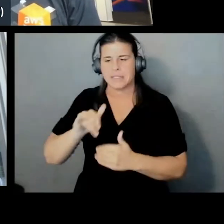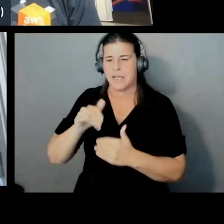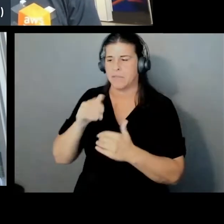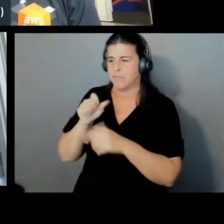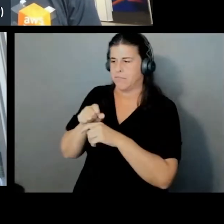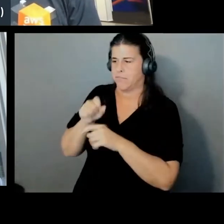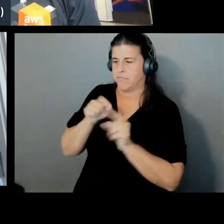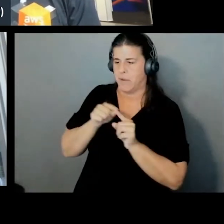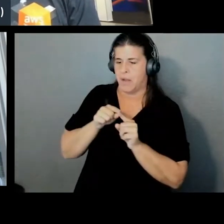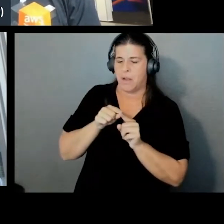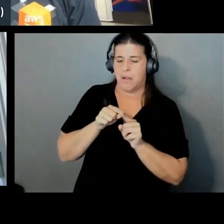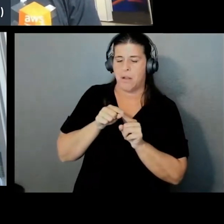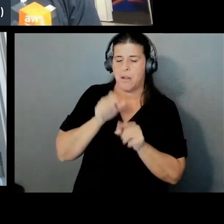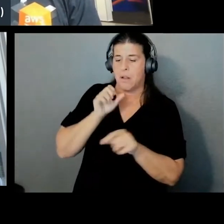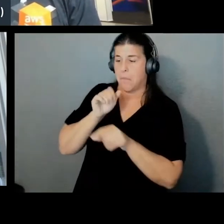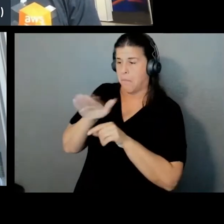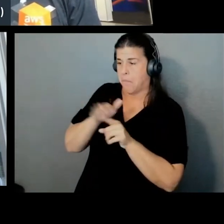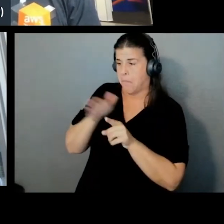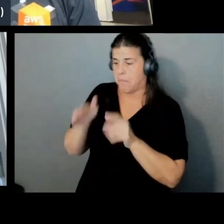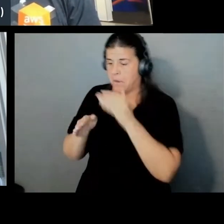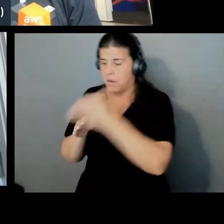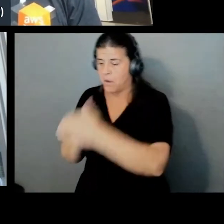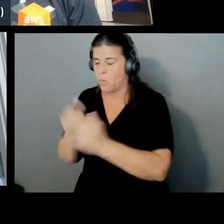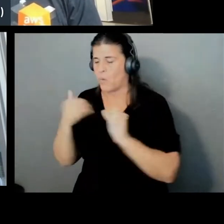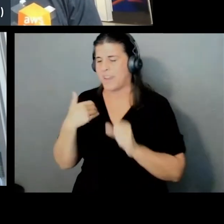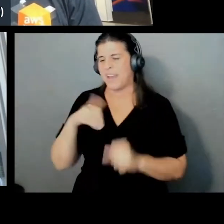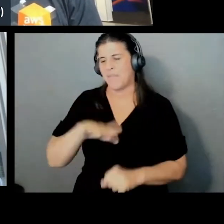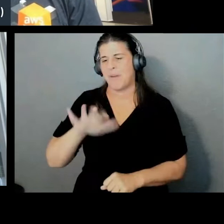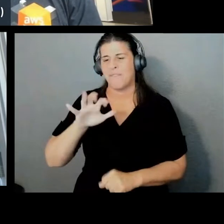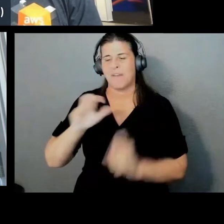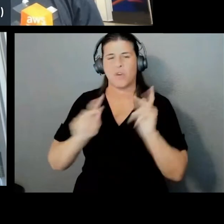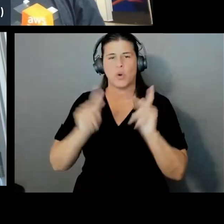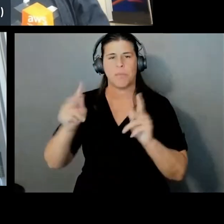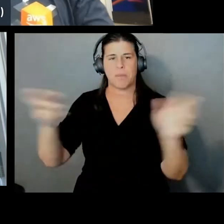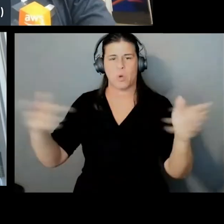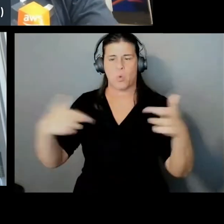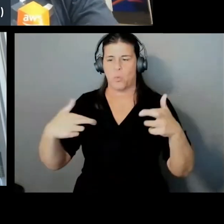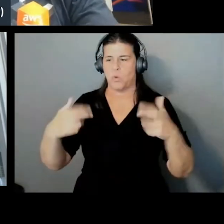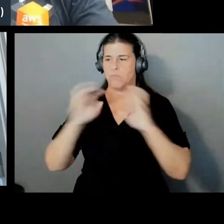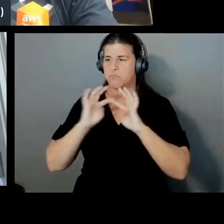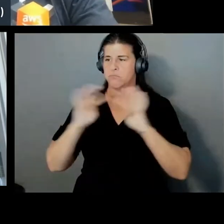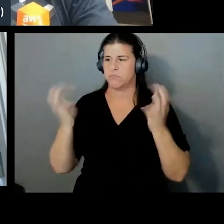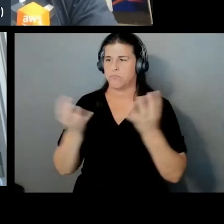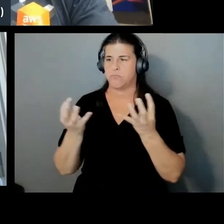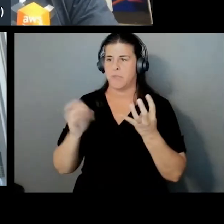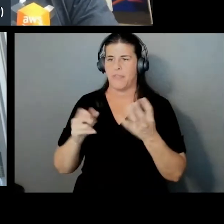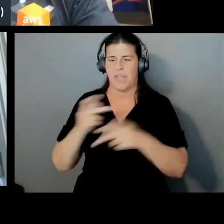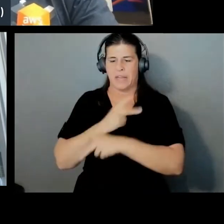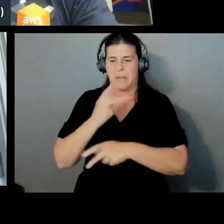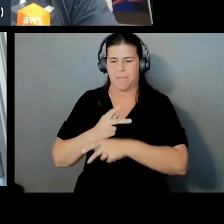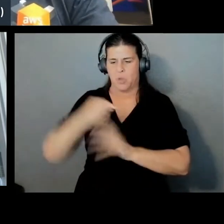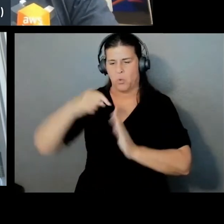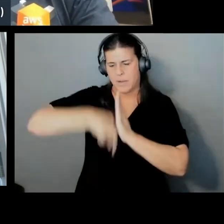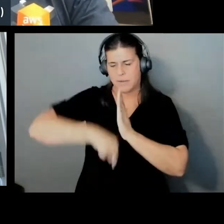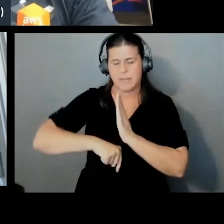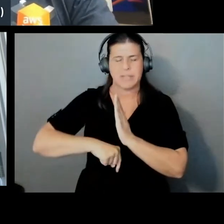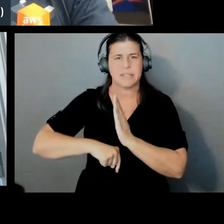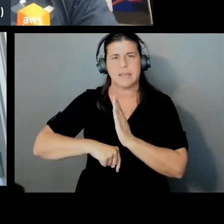With us, we can have like 500 people in a room, and so that kind of compute intensive modality you're talking about is